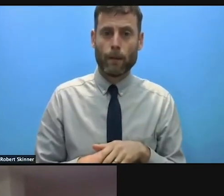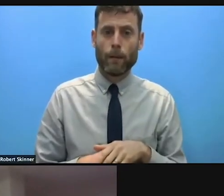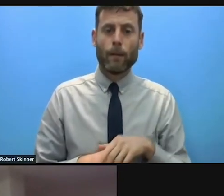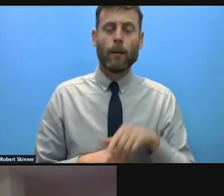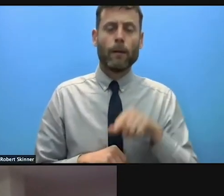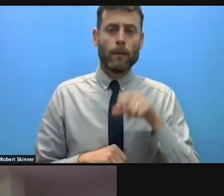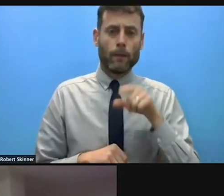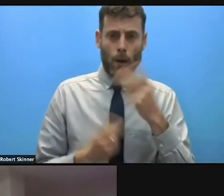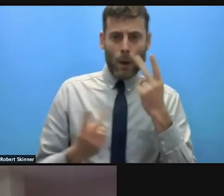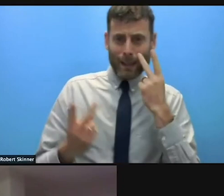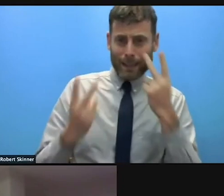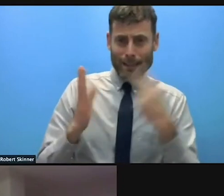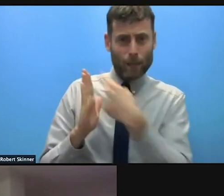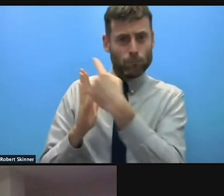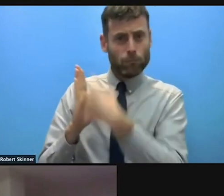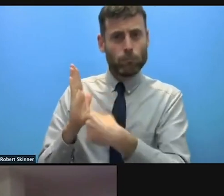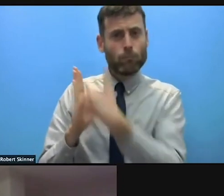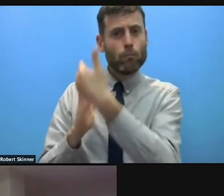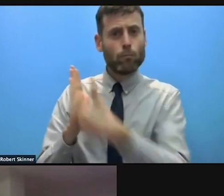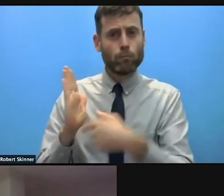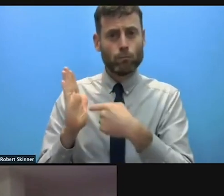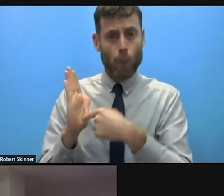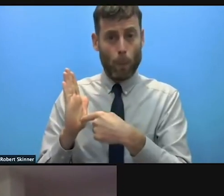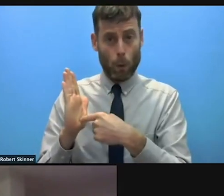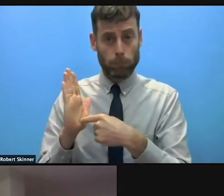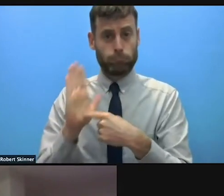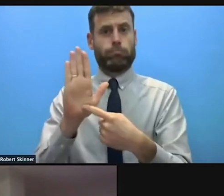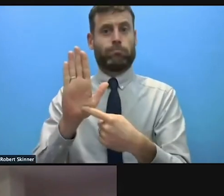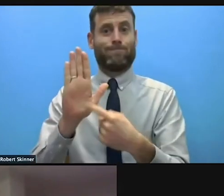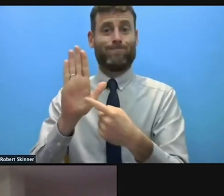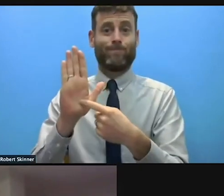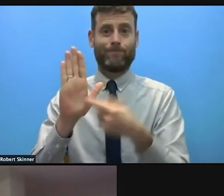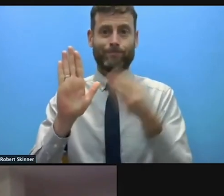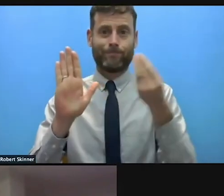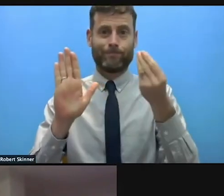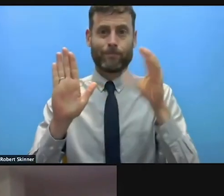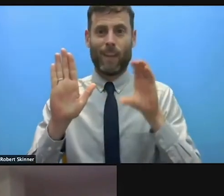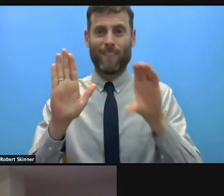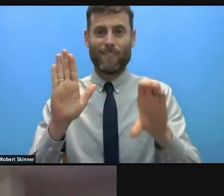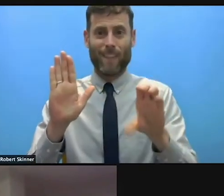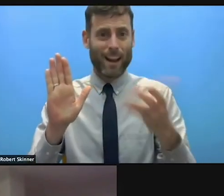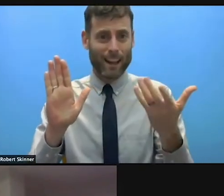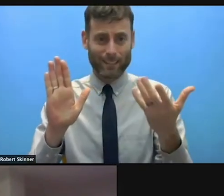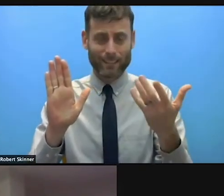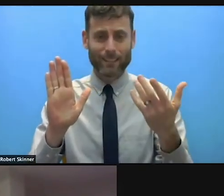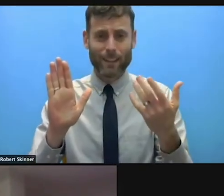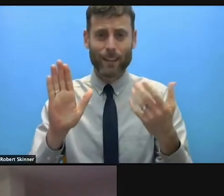new report makes clear how does that change your responses on the ground? Specifically on these two